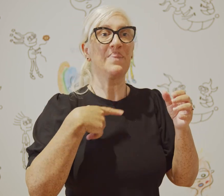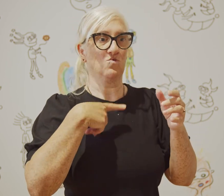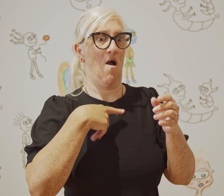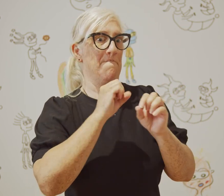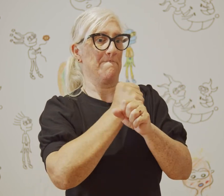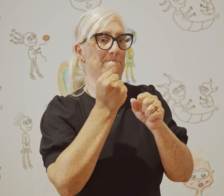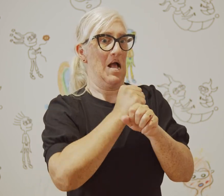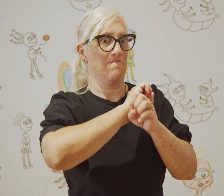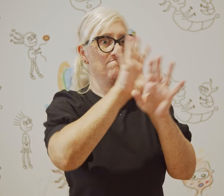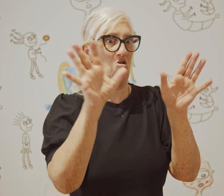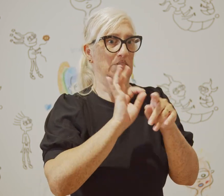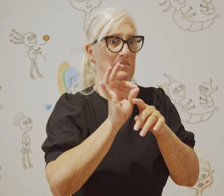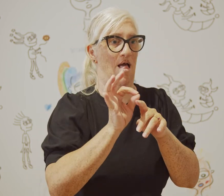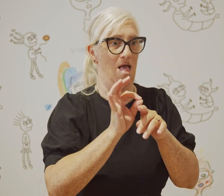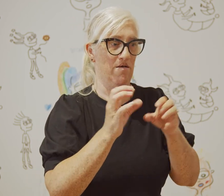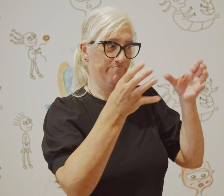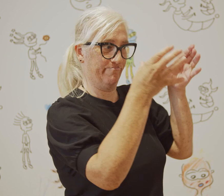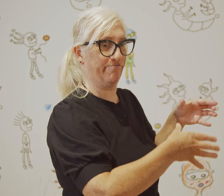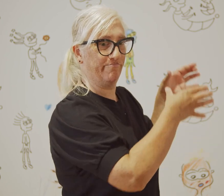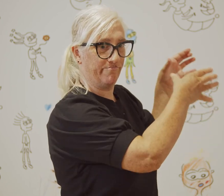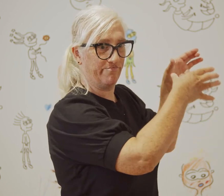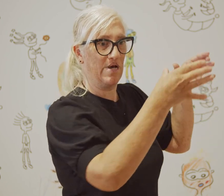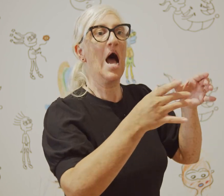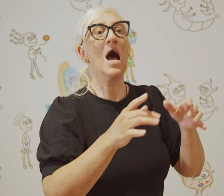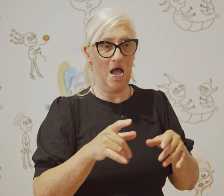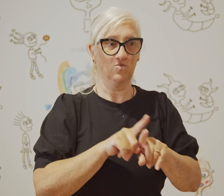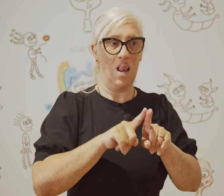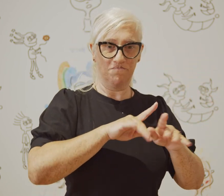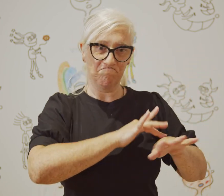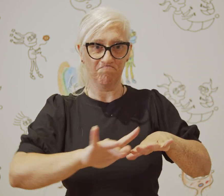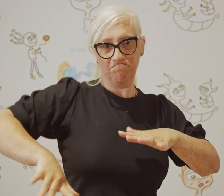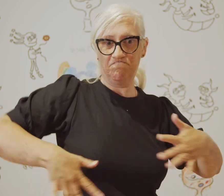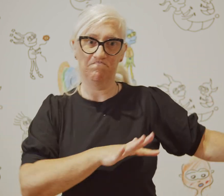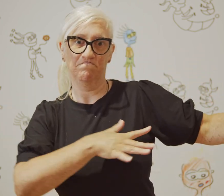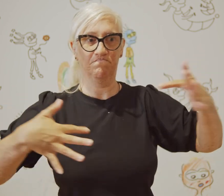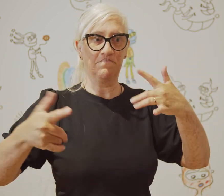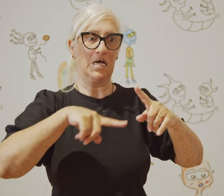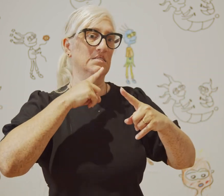My performance poetry then gives insight to the audience of the resilience of the Deaf community.